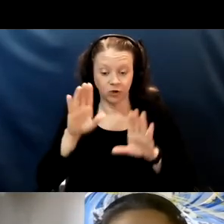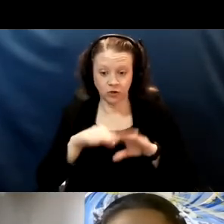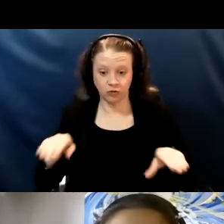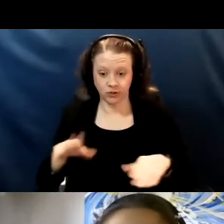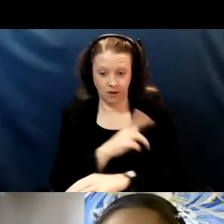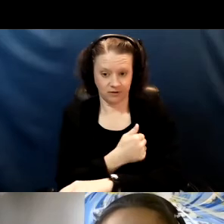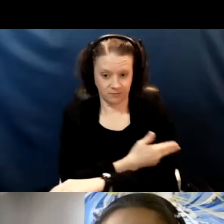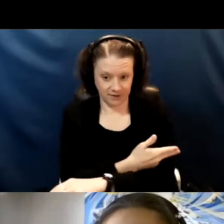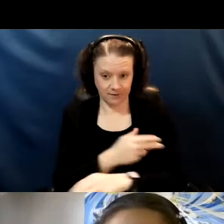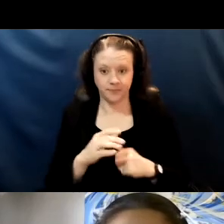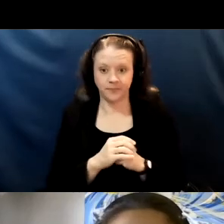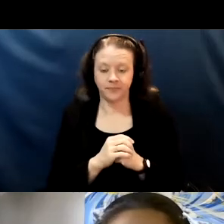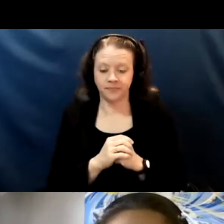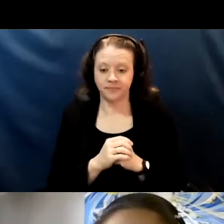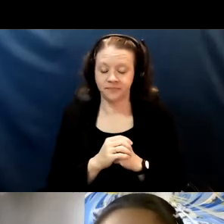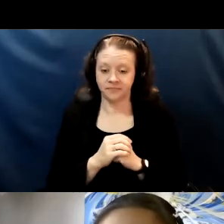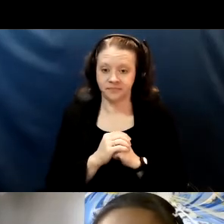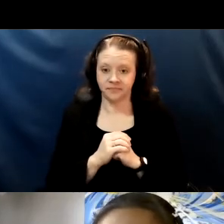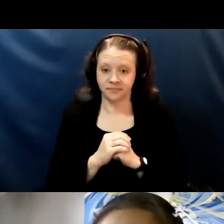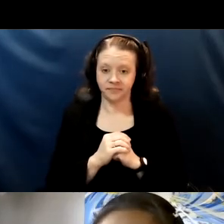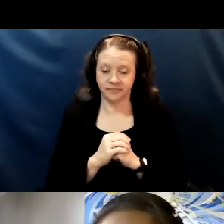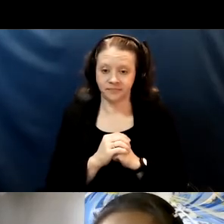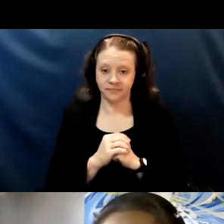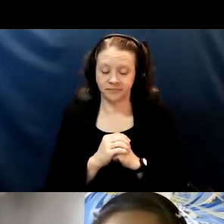And I have been a part of a task force